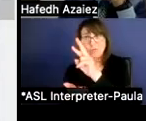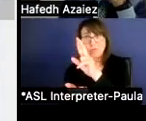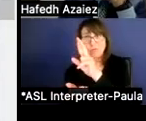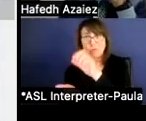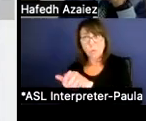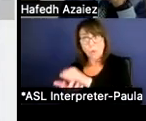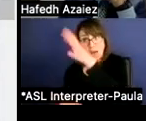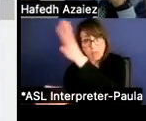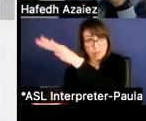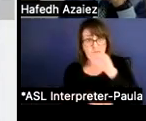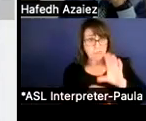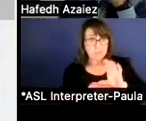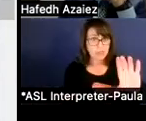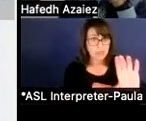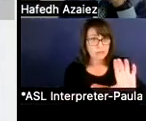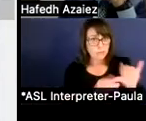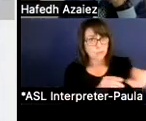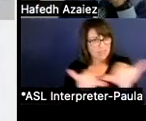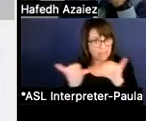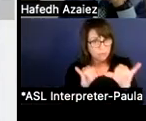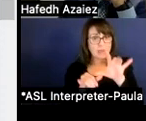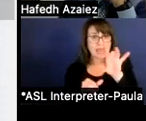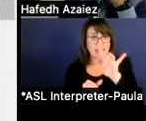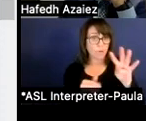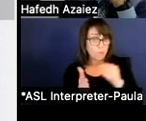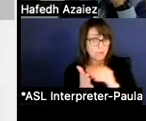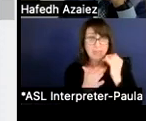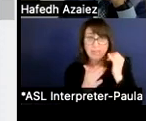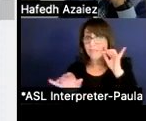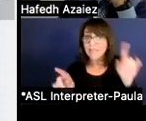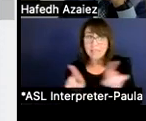We have 84 million if we remain flat to 85 million,